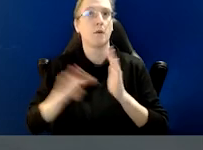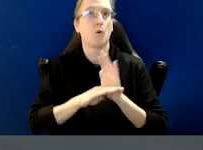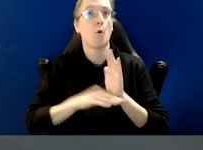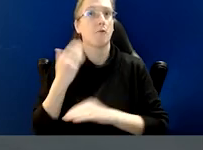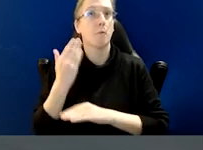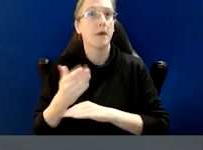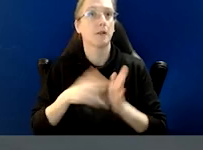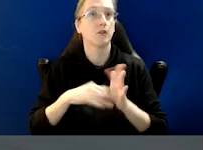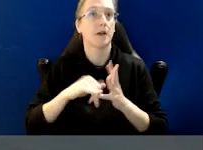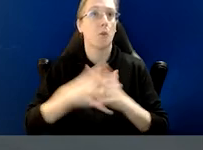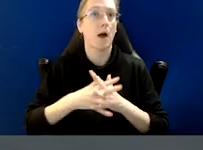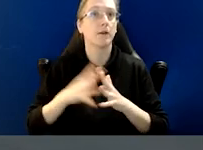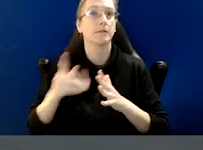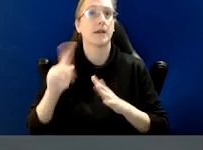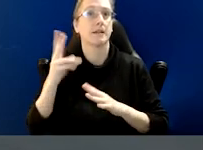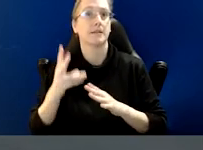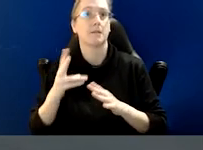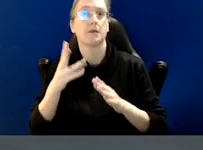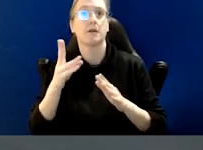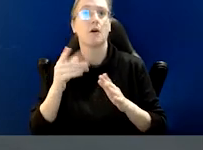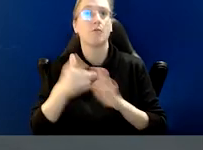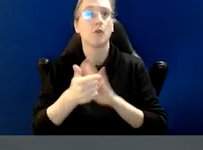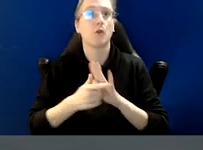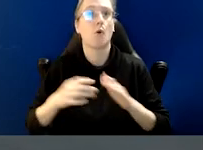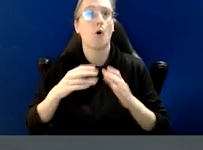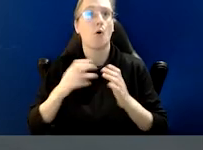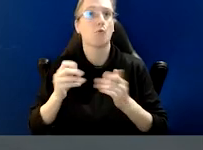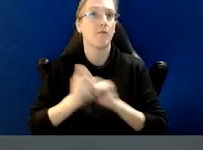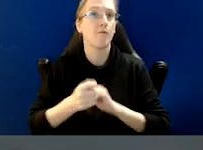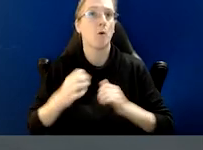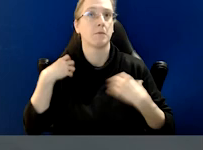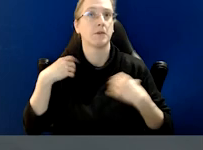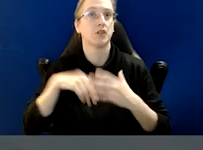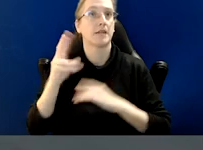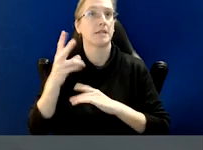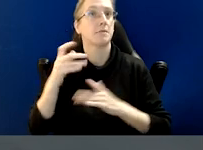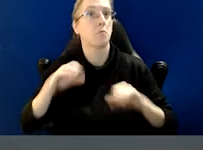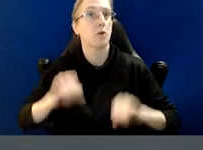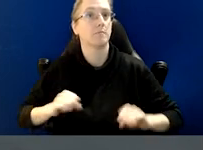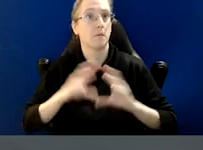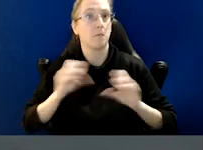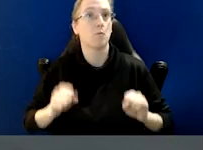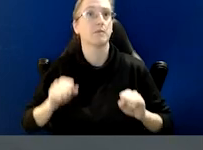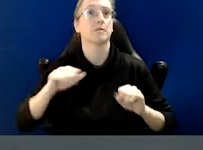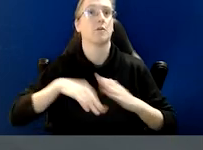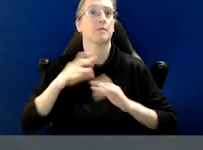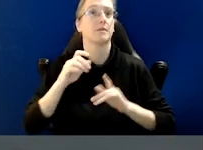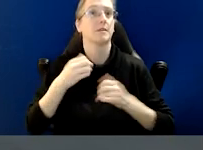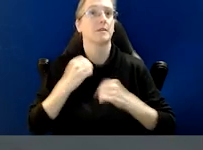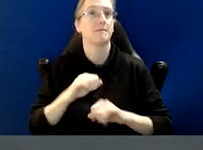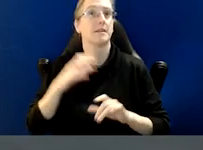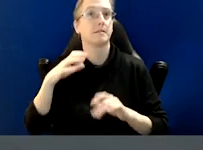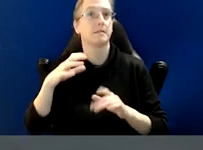president of the Defence Force Discipline Appeal Tribunal. Paul joins us via a live stream from his Canberra office today.